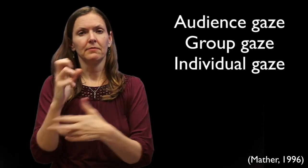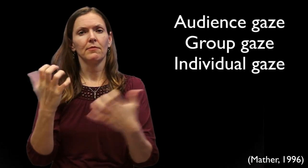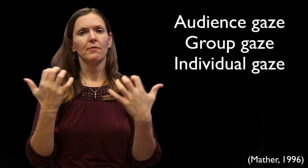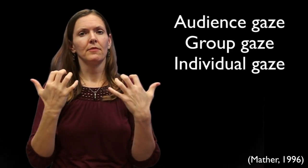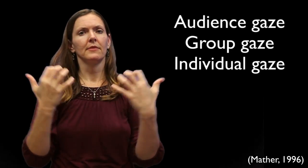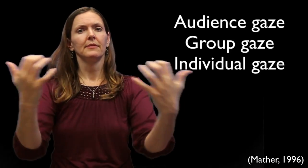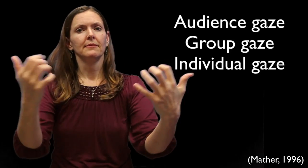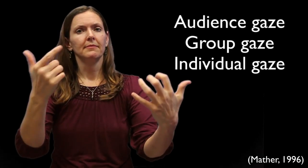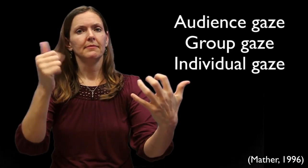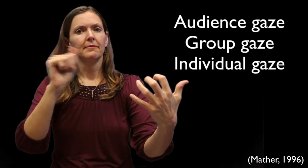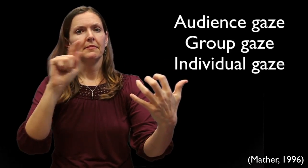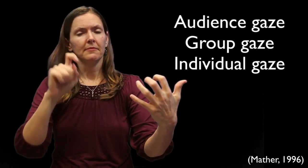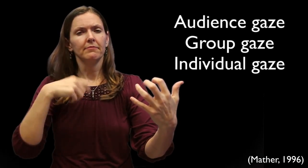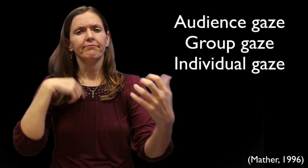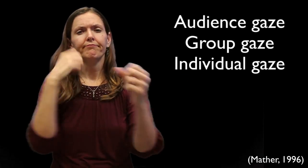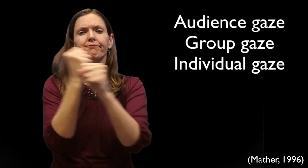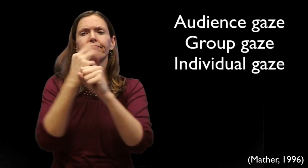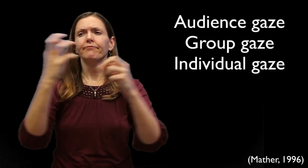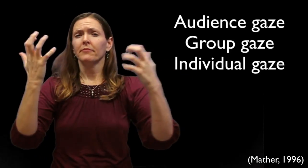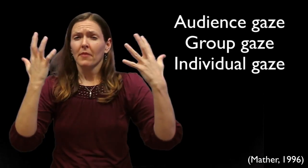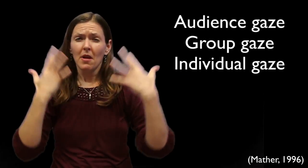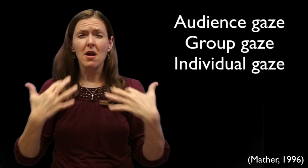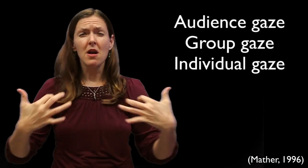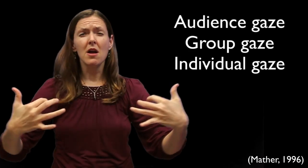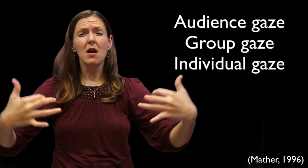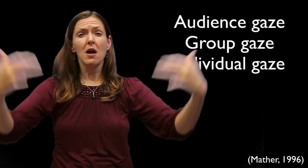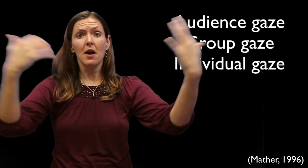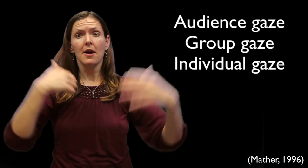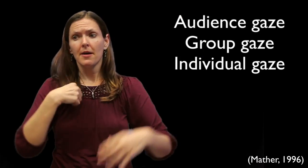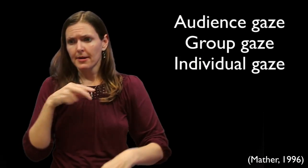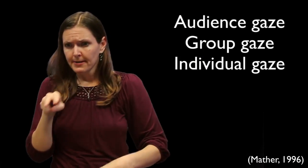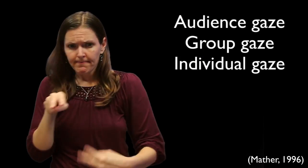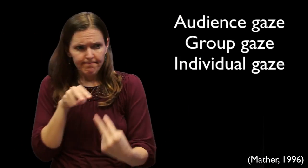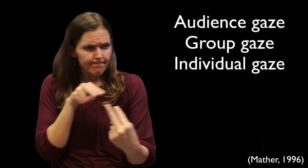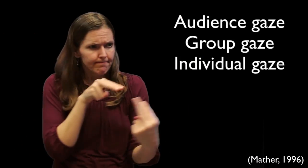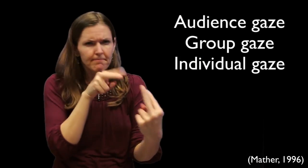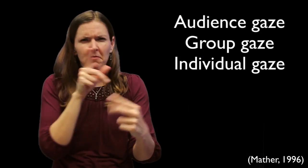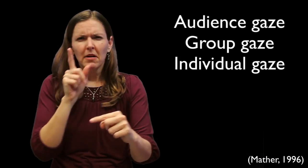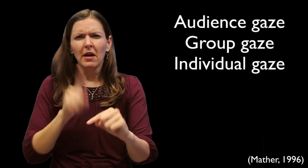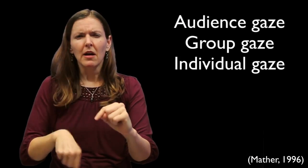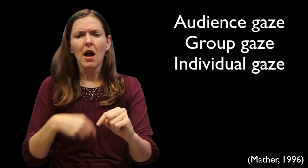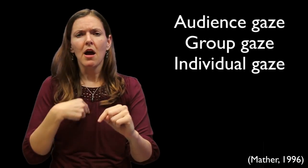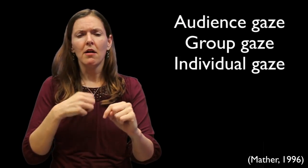With a very large audience, it would be inappropriate (and difficult!) to look at each person directly.